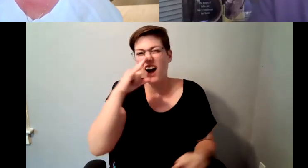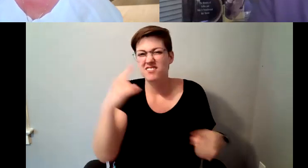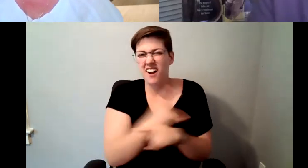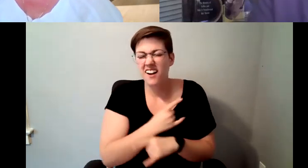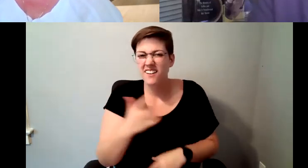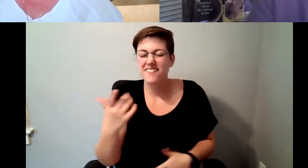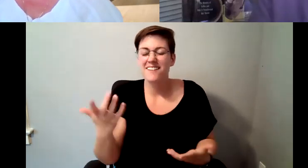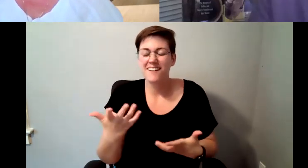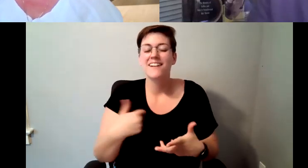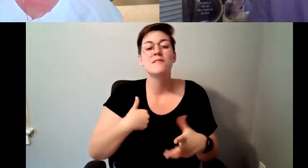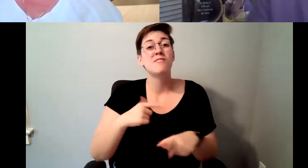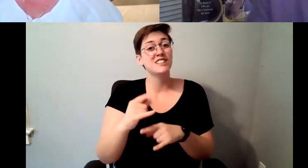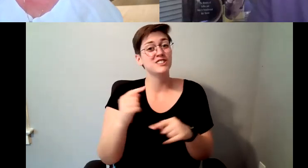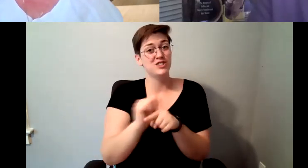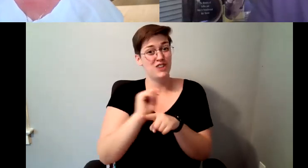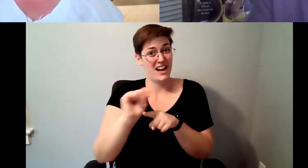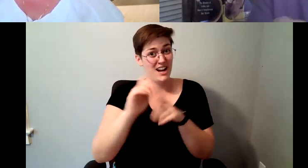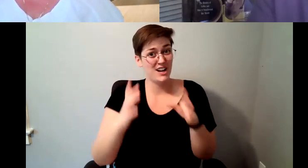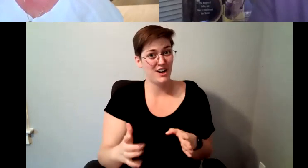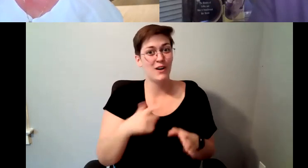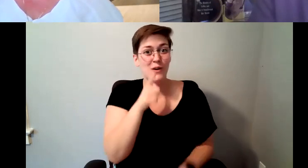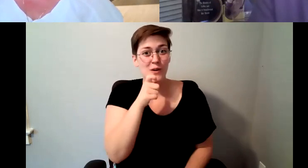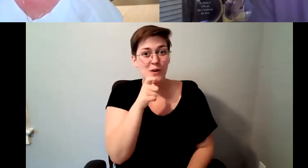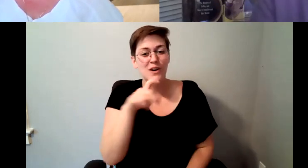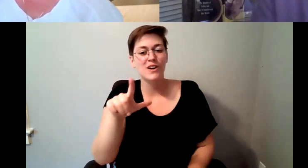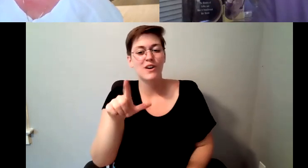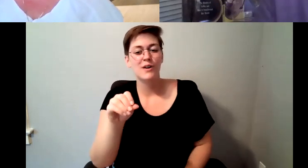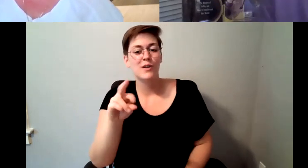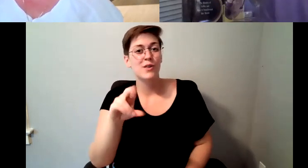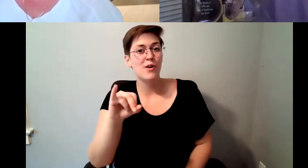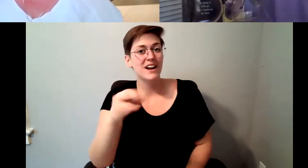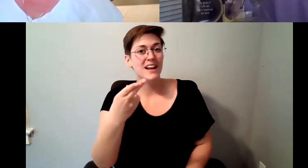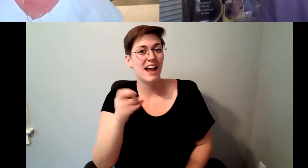D. Major Cohen: Lori Hair she ended up being a manager and she was my trainer and then